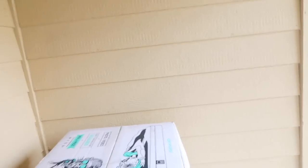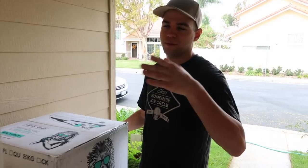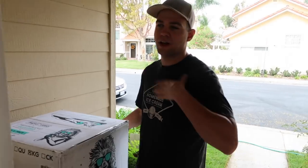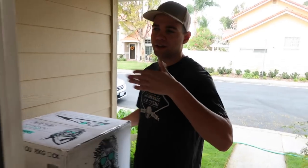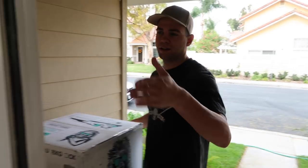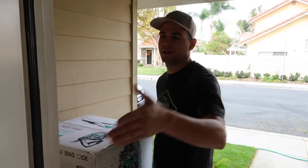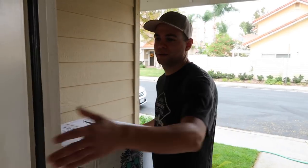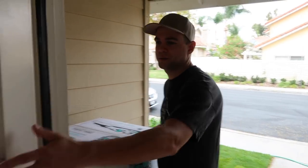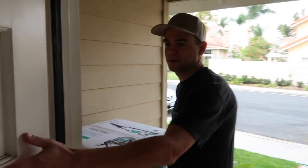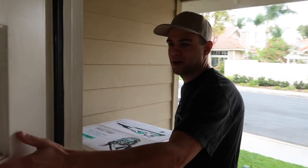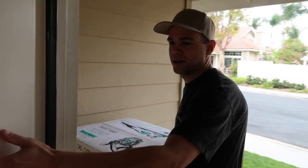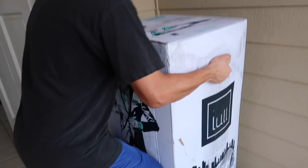R: I got you